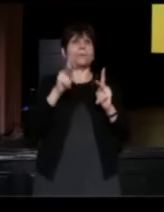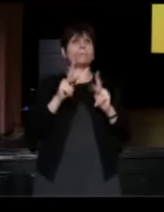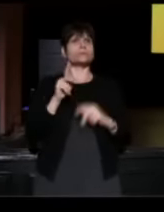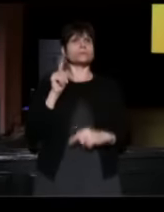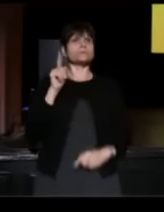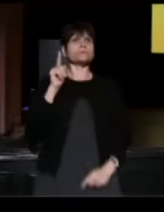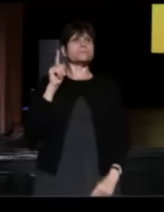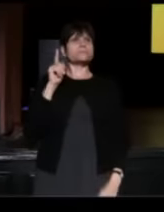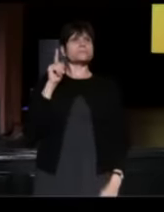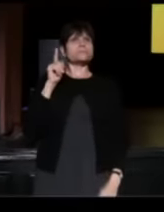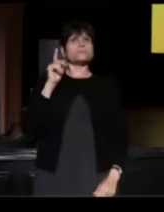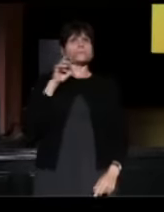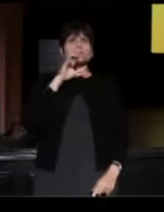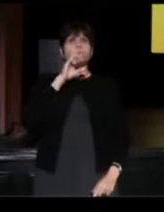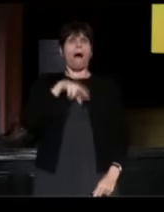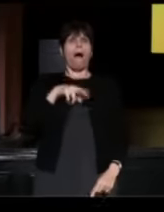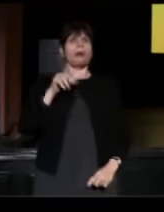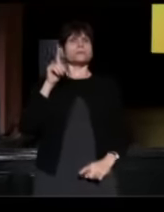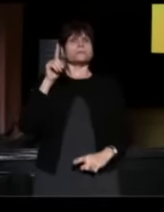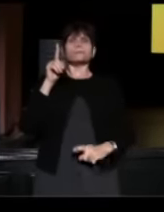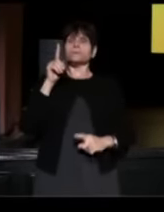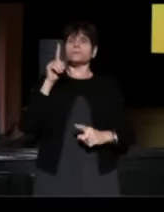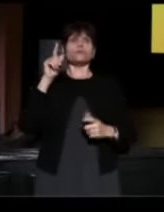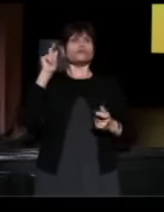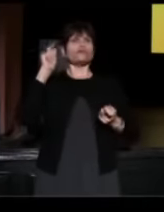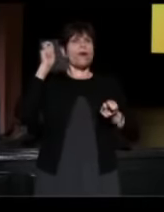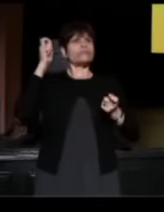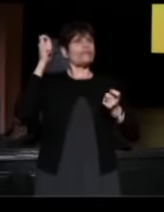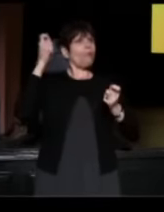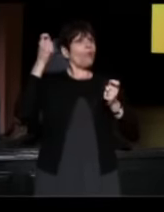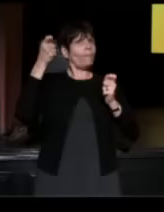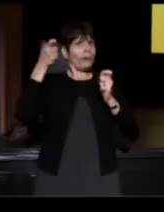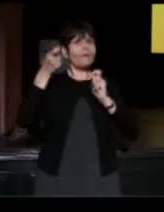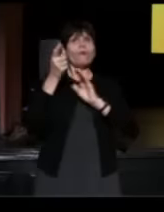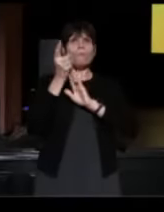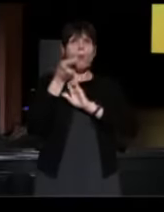and it was important and sometimes a transformative moment in their lives.